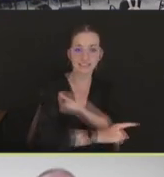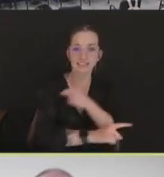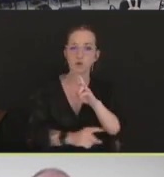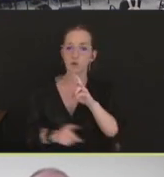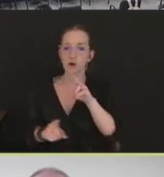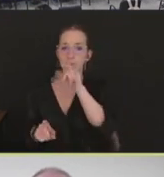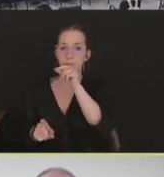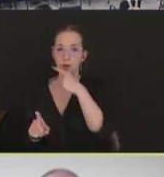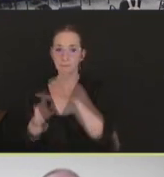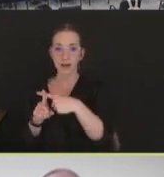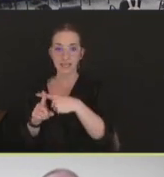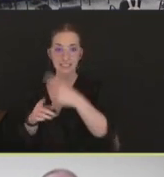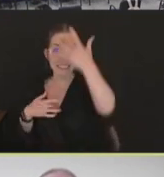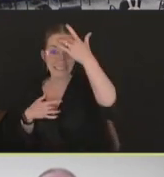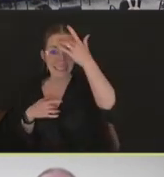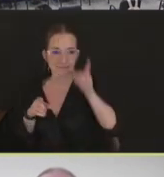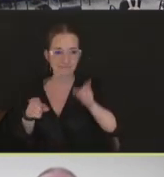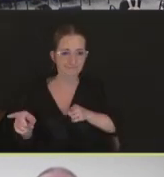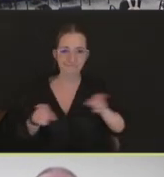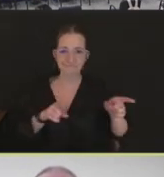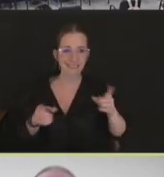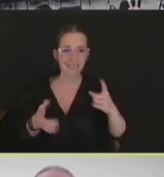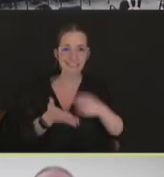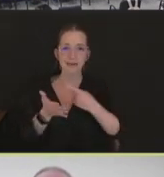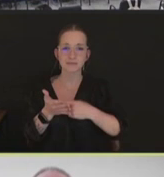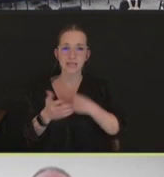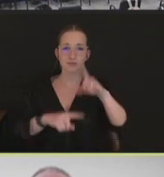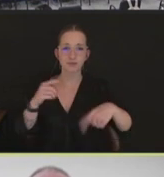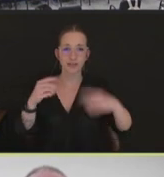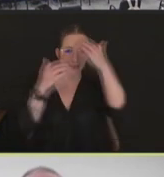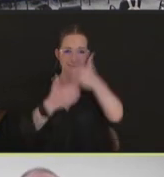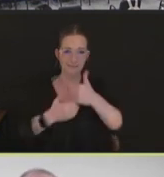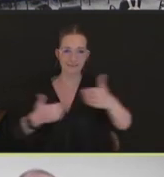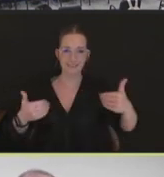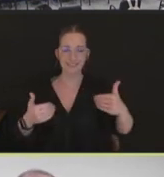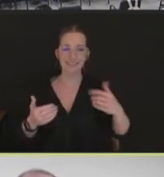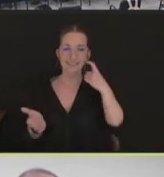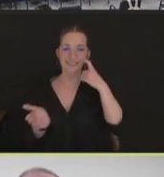infection. So you can differentiate infected from a vaccinated animal, and that does limit your